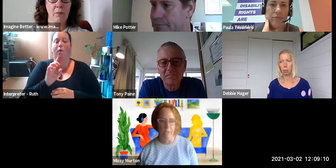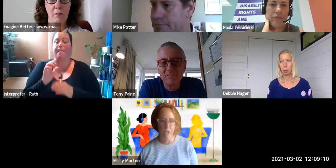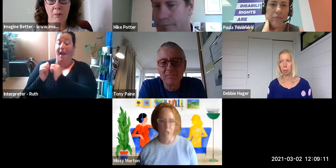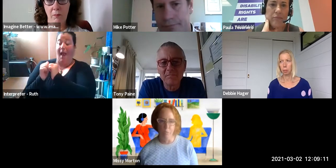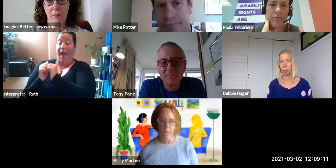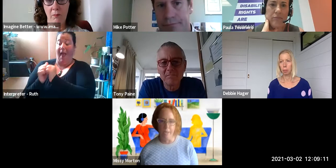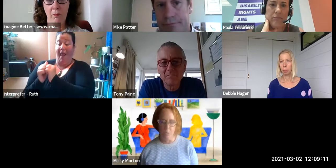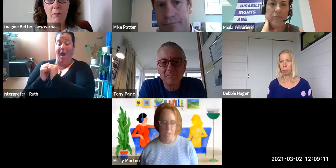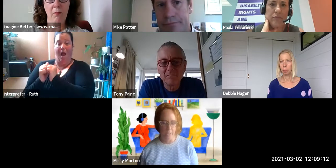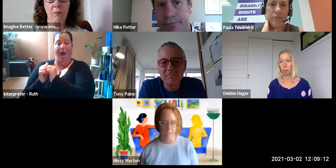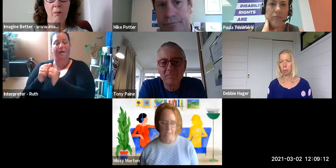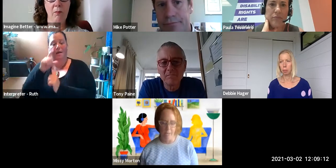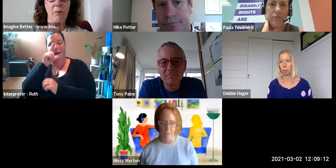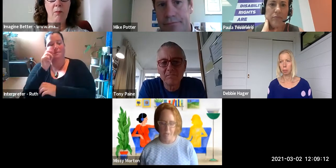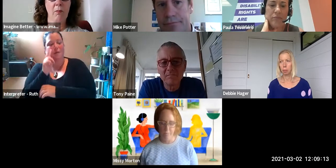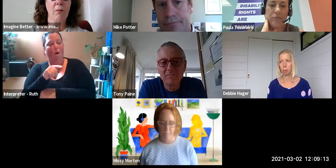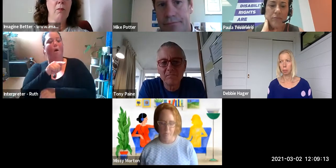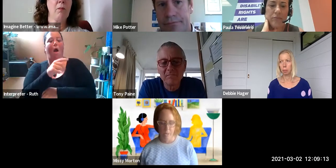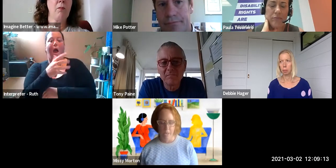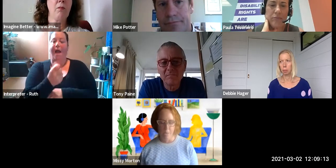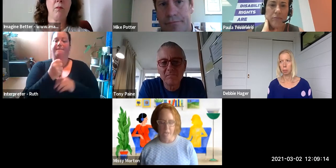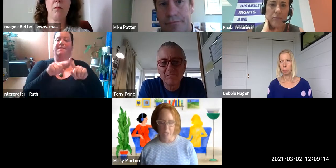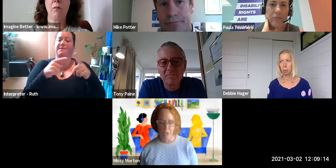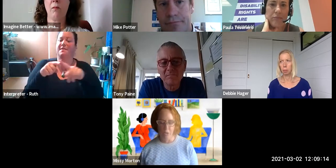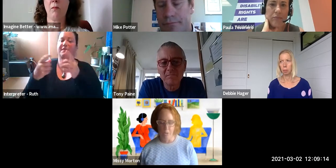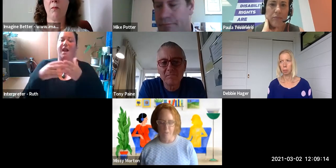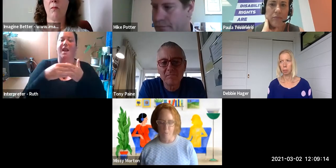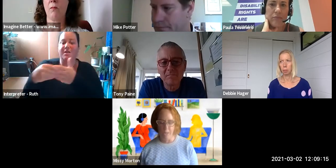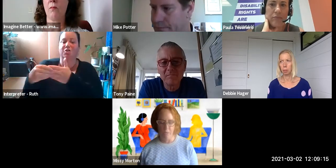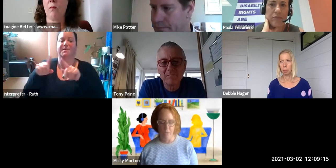leadership and expertise that is out there and making sure that there is space for those